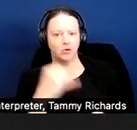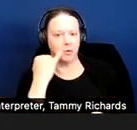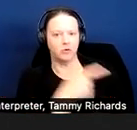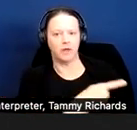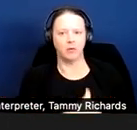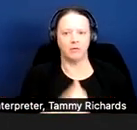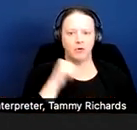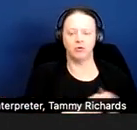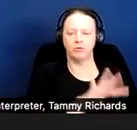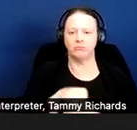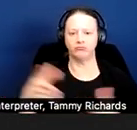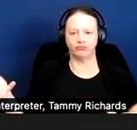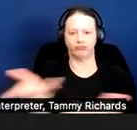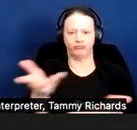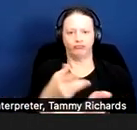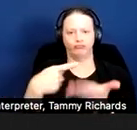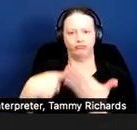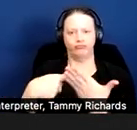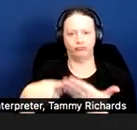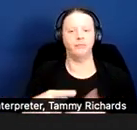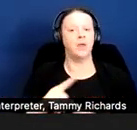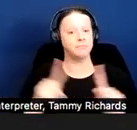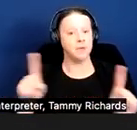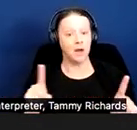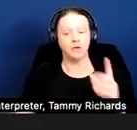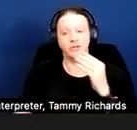However, there is additional case law in California.